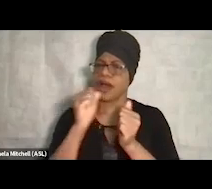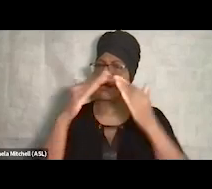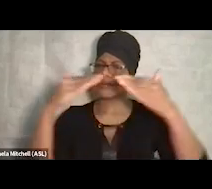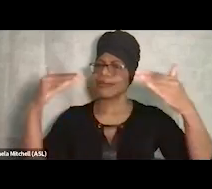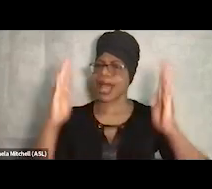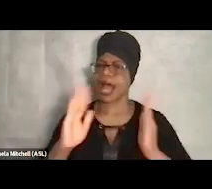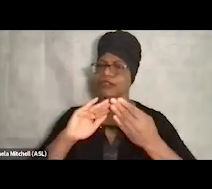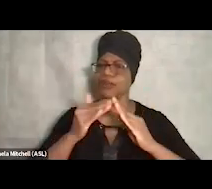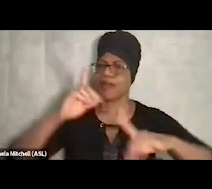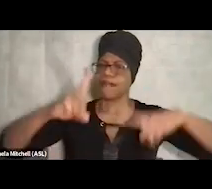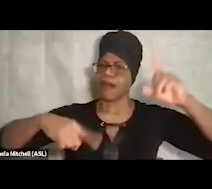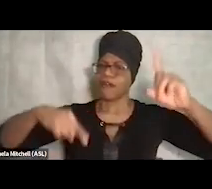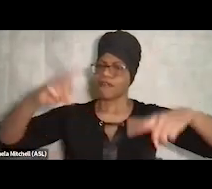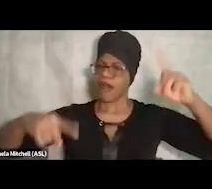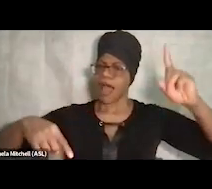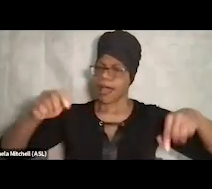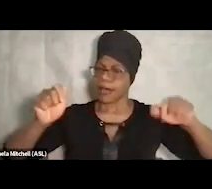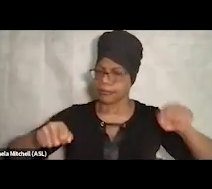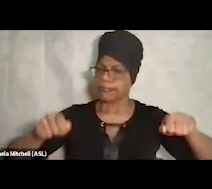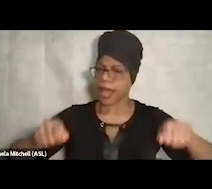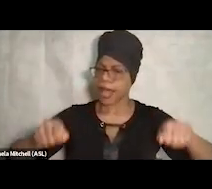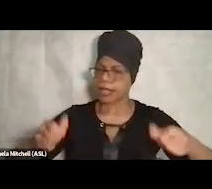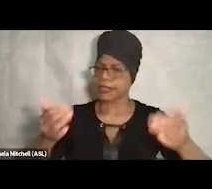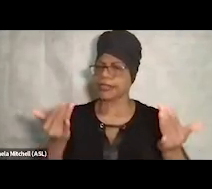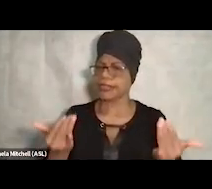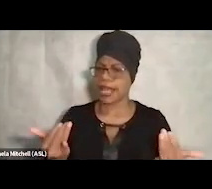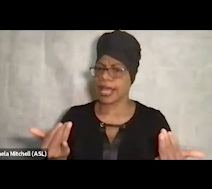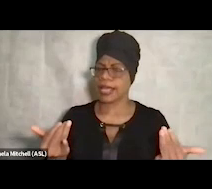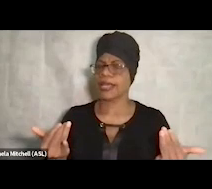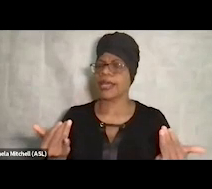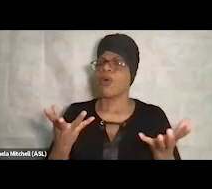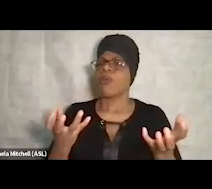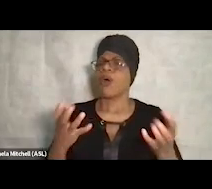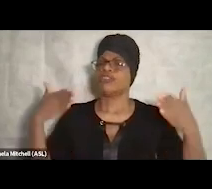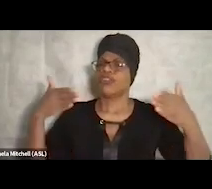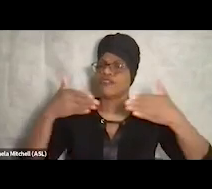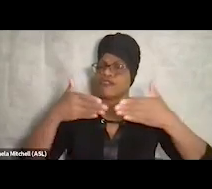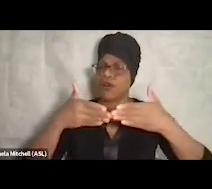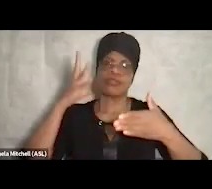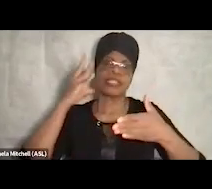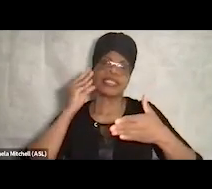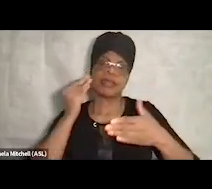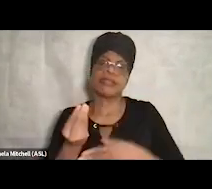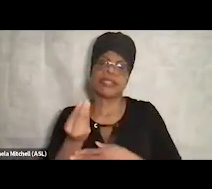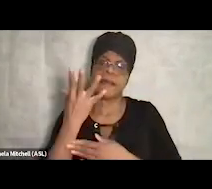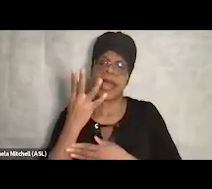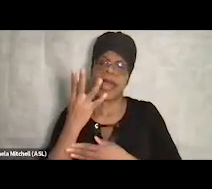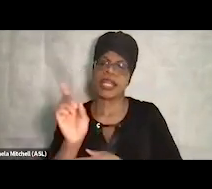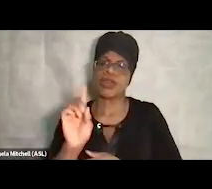For today, I want to focus on part, some experiences I had in rural Colorado